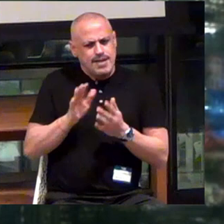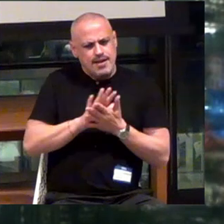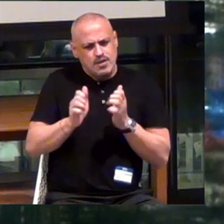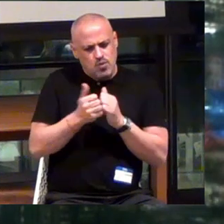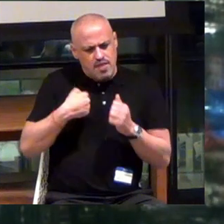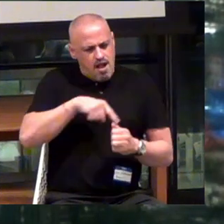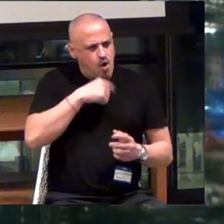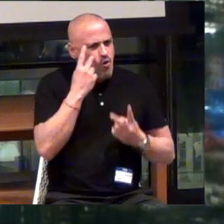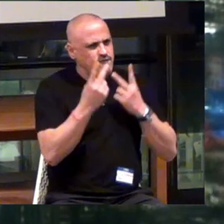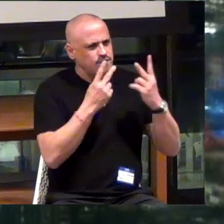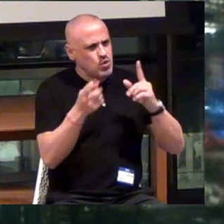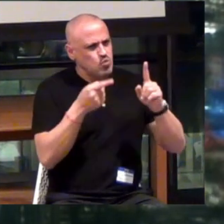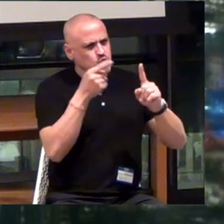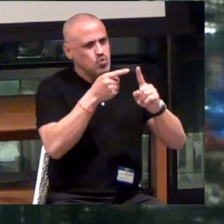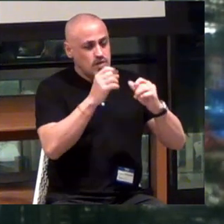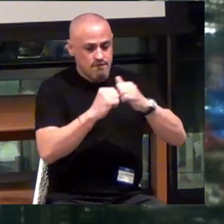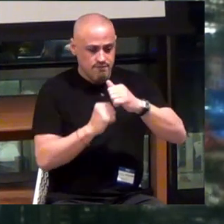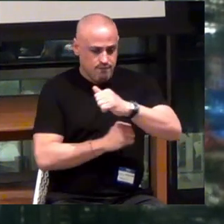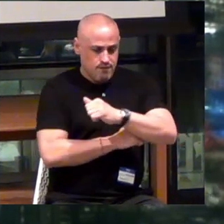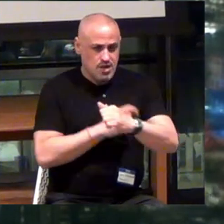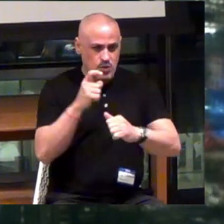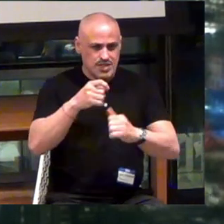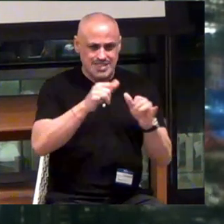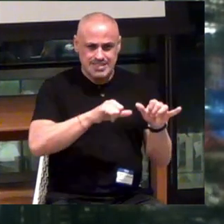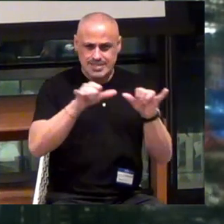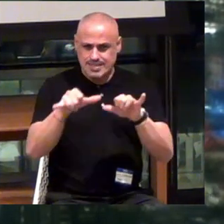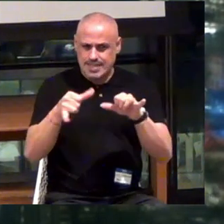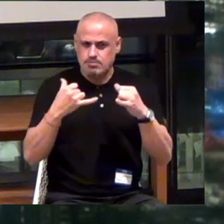That the foundational needs are still the same.